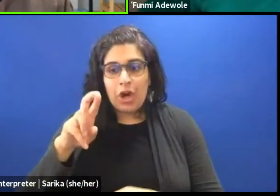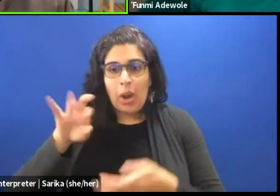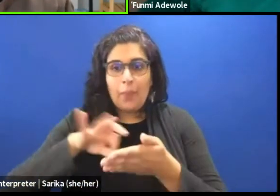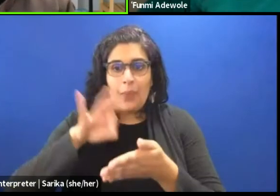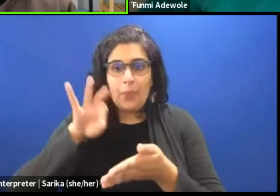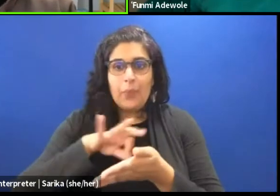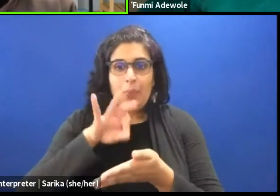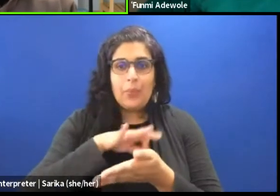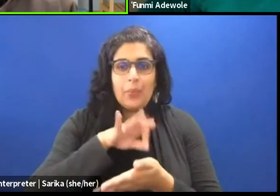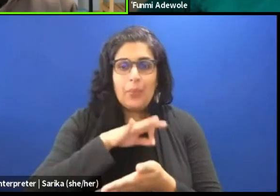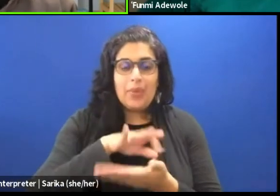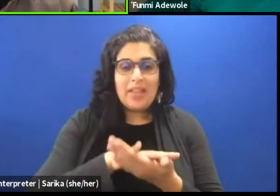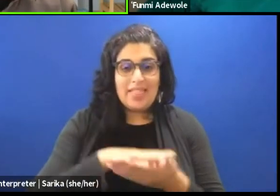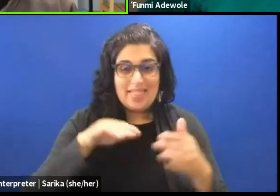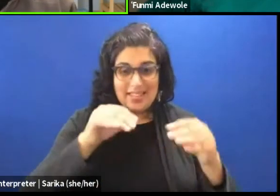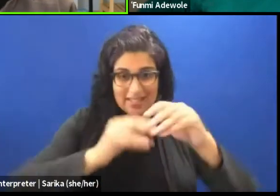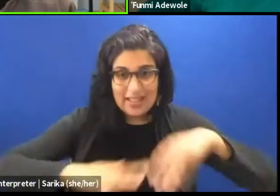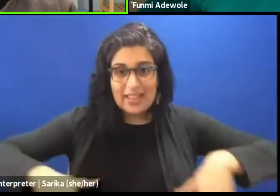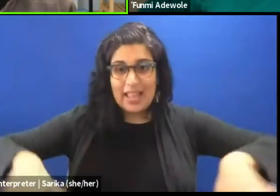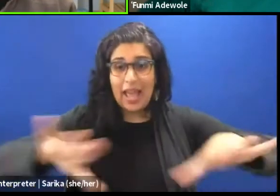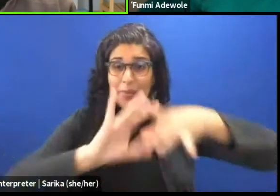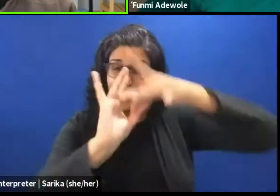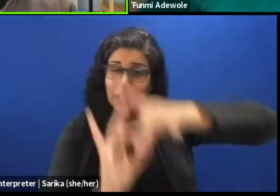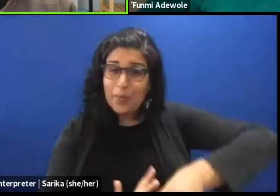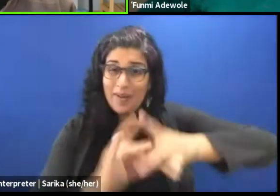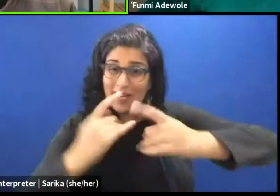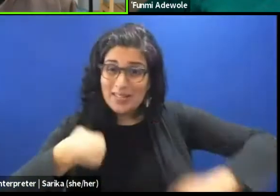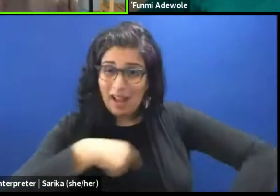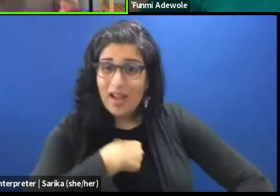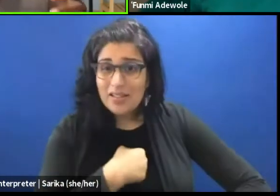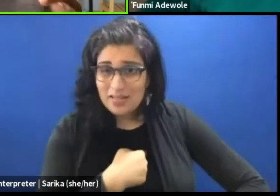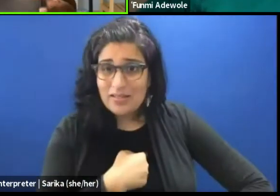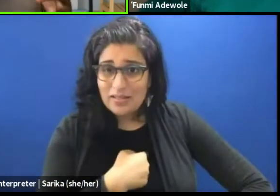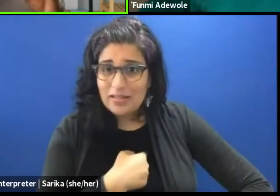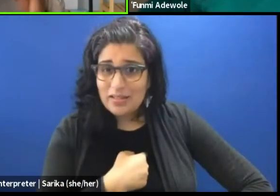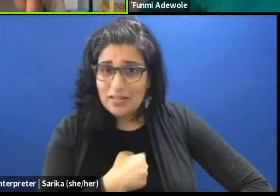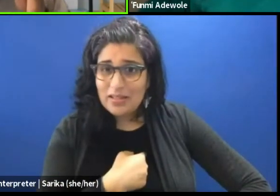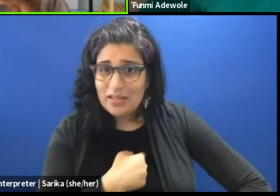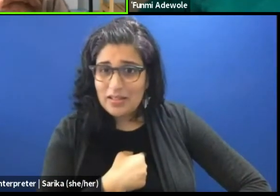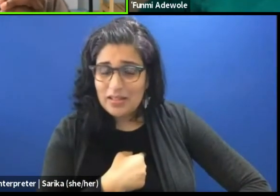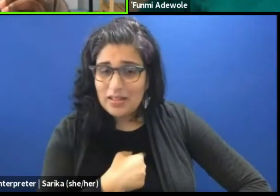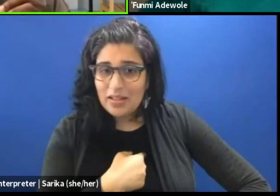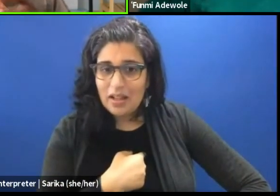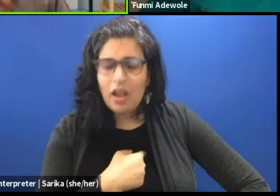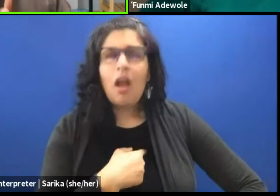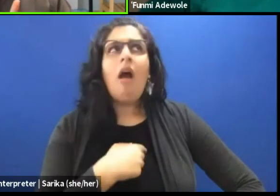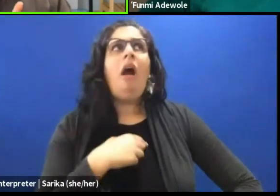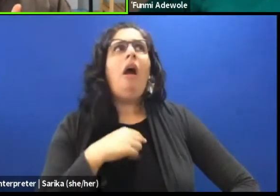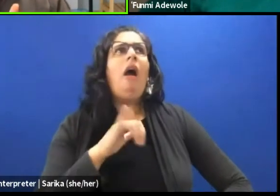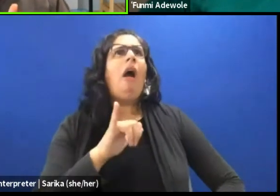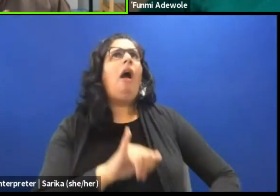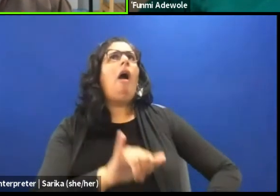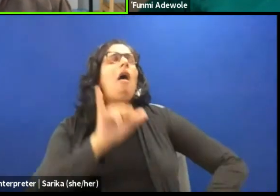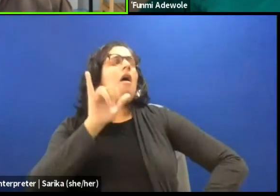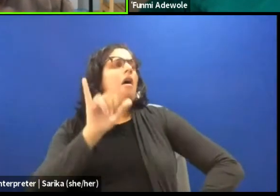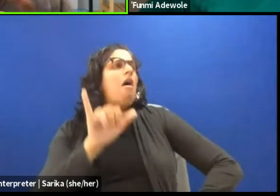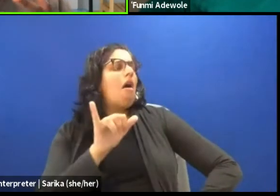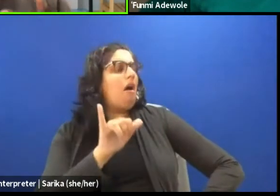that this land here belongs to us. So, you know, at that point, I am like, that is interesting because,